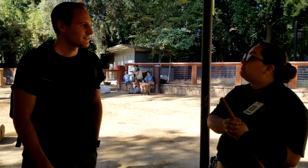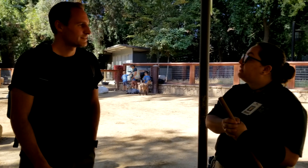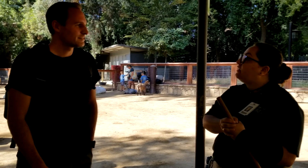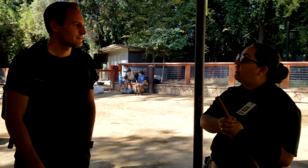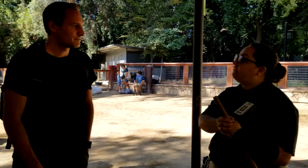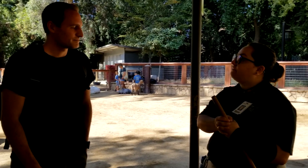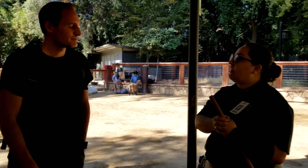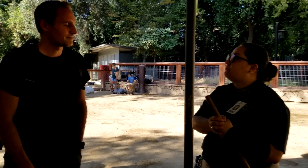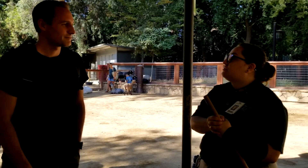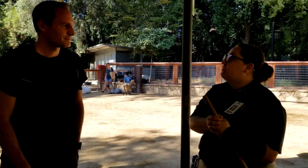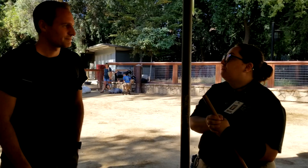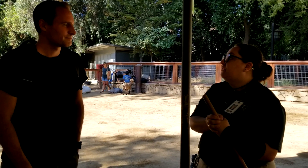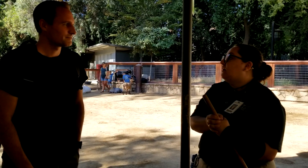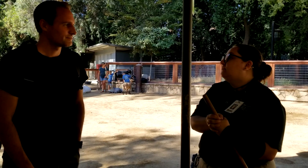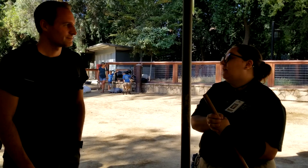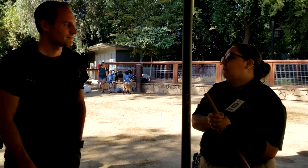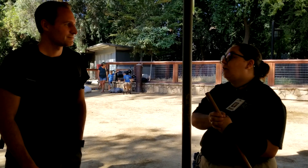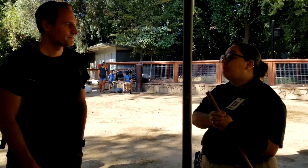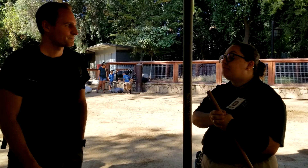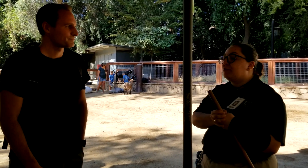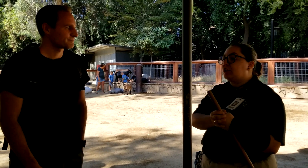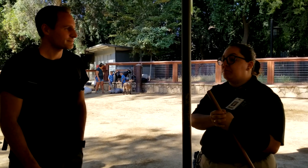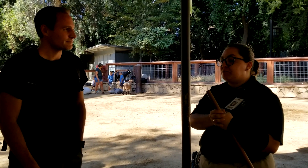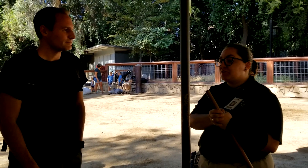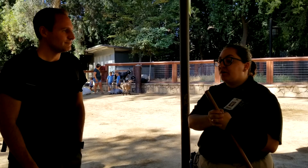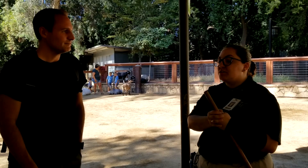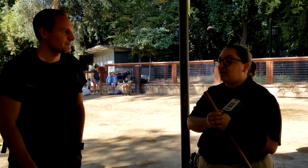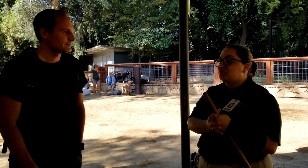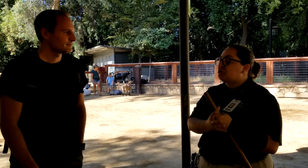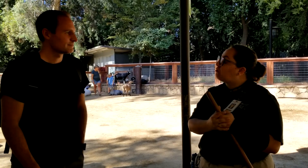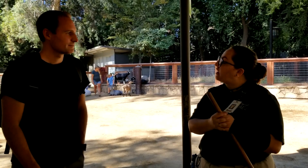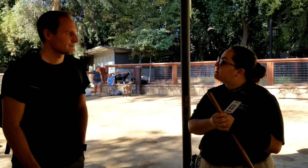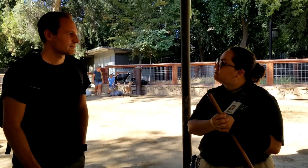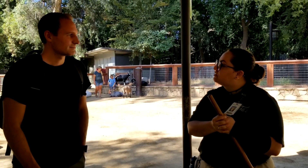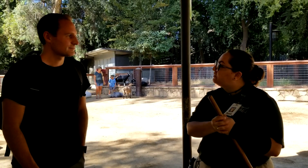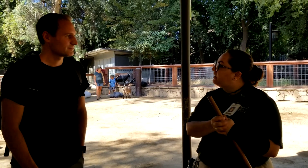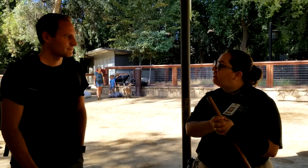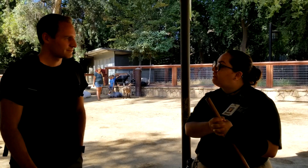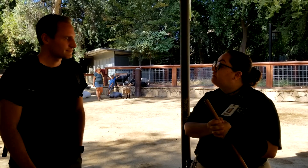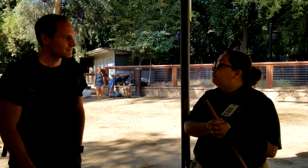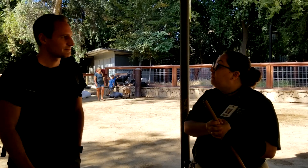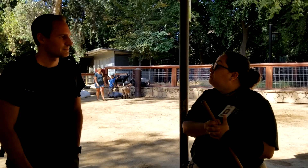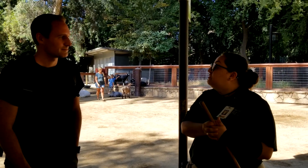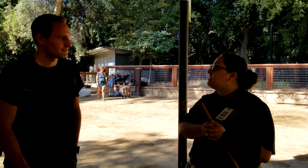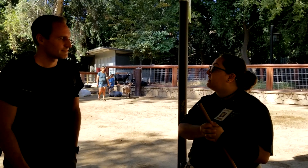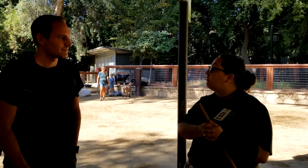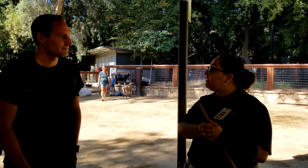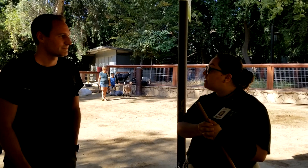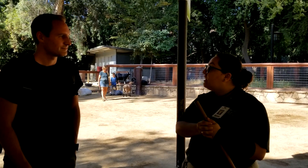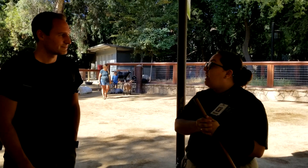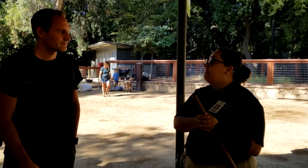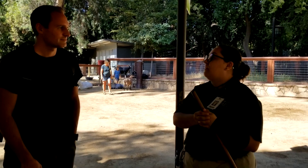bit, and I’ve just known that like, I’m feeling a little bit discouraged, I’ll just go practice with somebody that I know that I feel comfortable signing with, and then